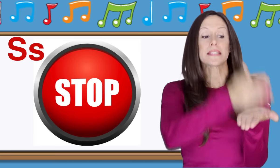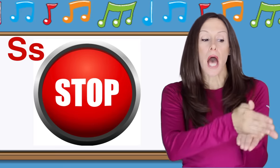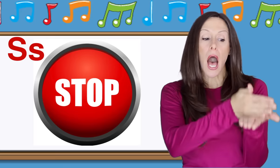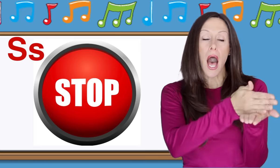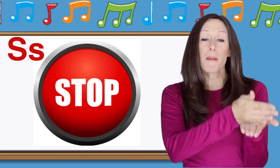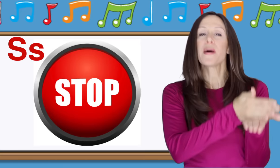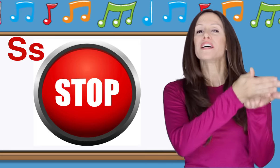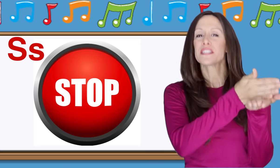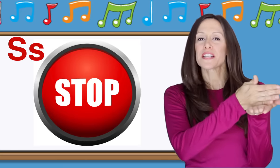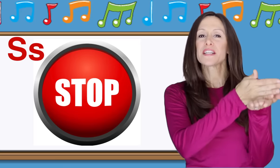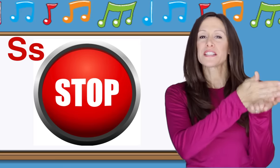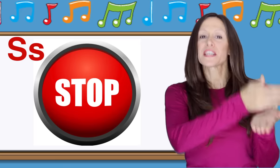S is for Stop